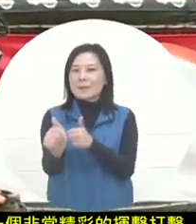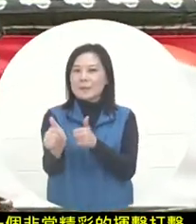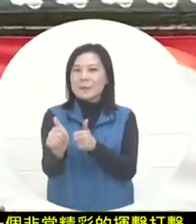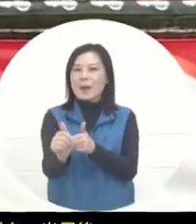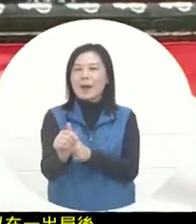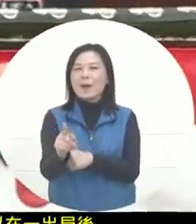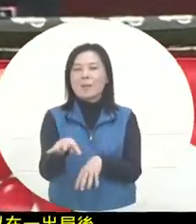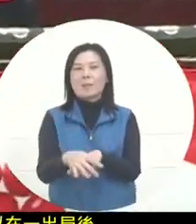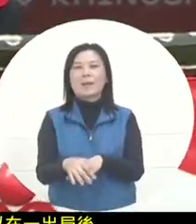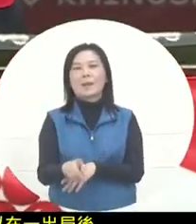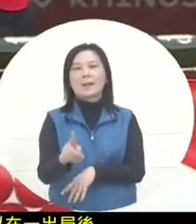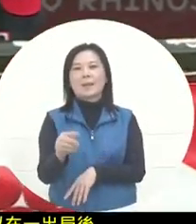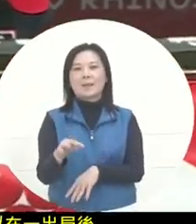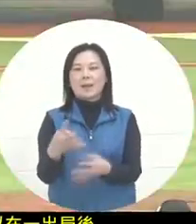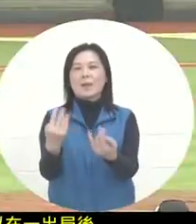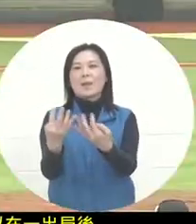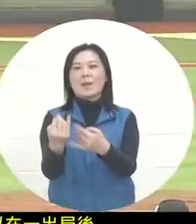another offensive opportunity to score points